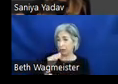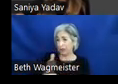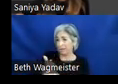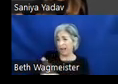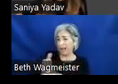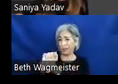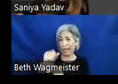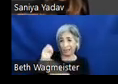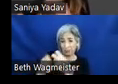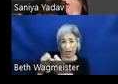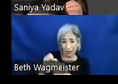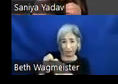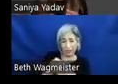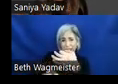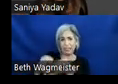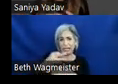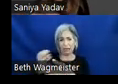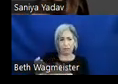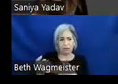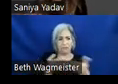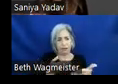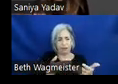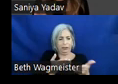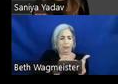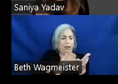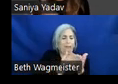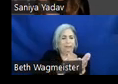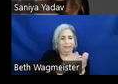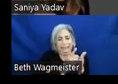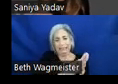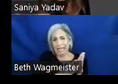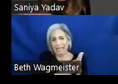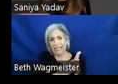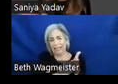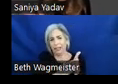rather than laboring over minor elements of the design, you know, we're able to produce